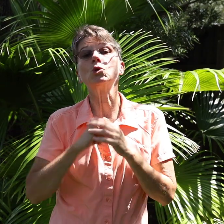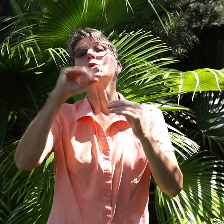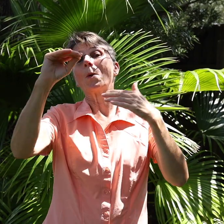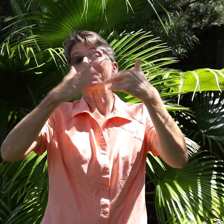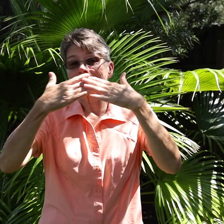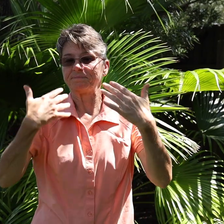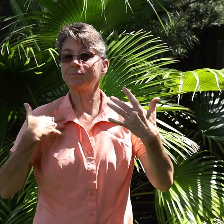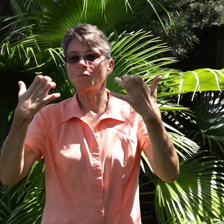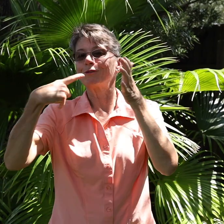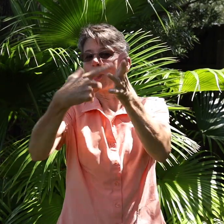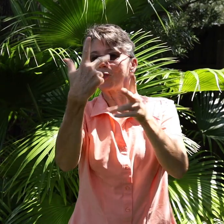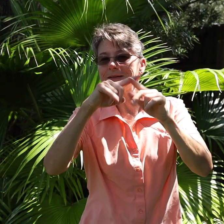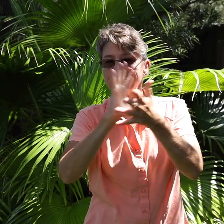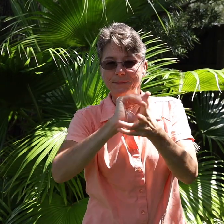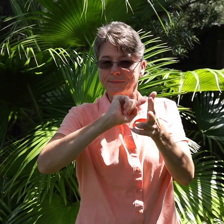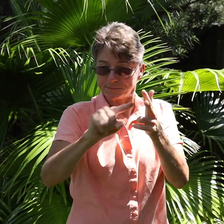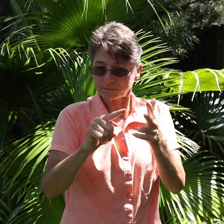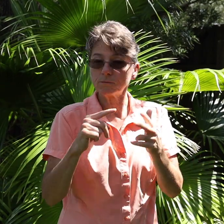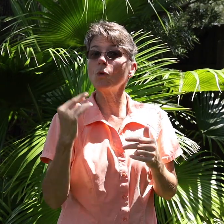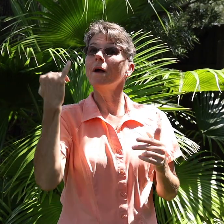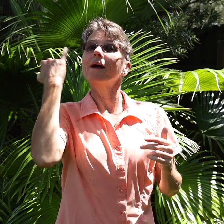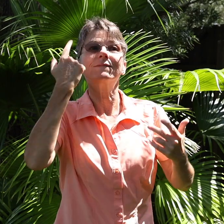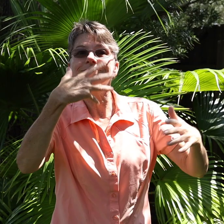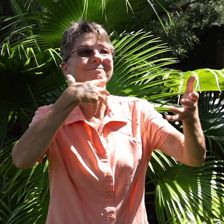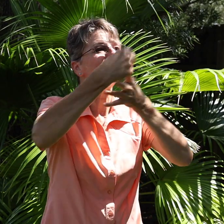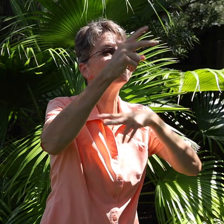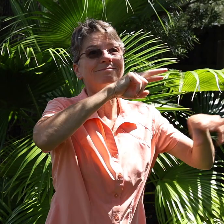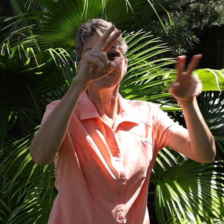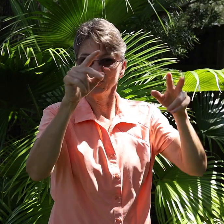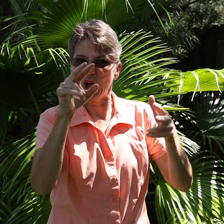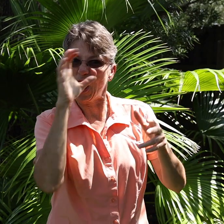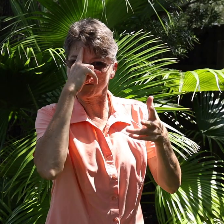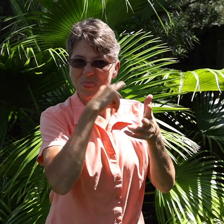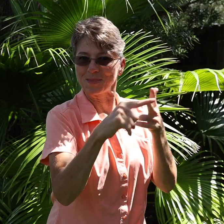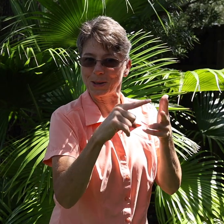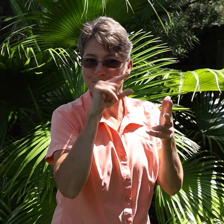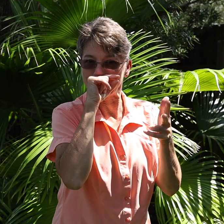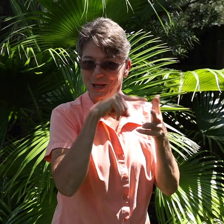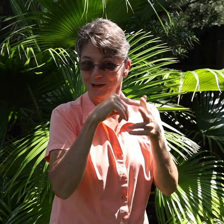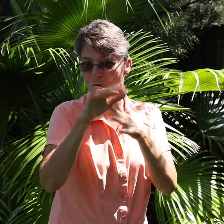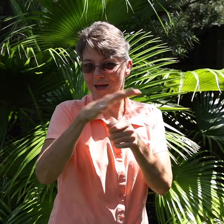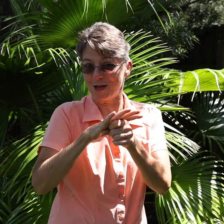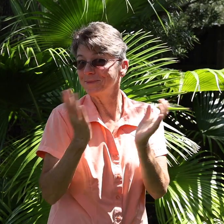I would like to show you 3 movies about birds.